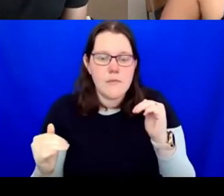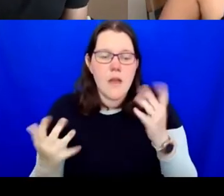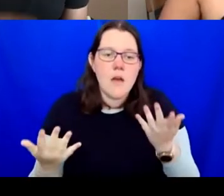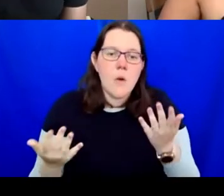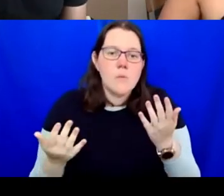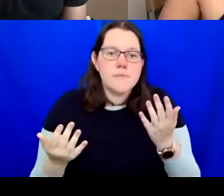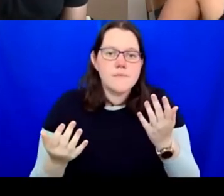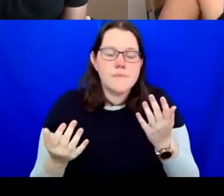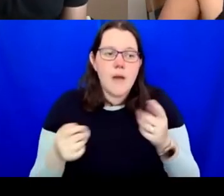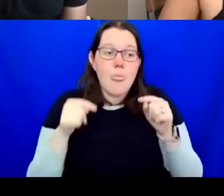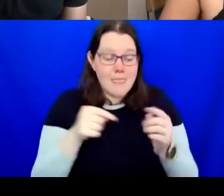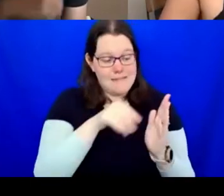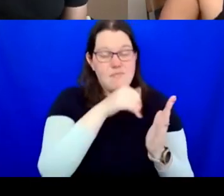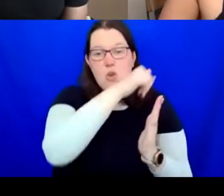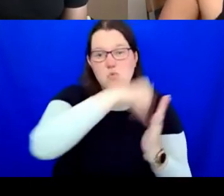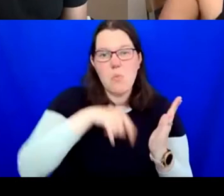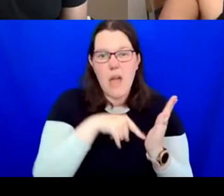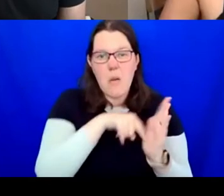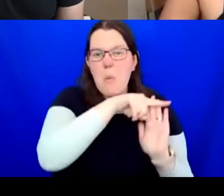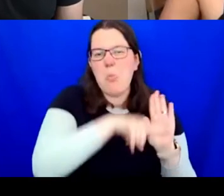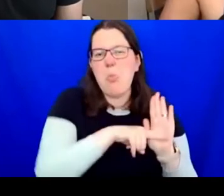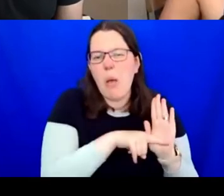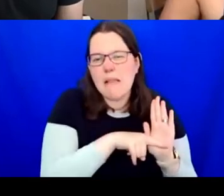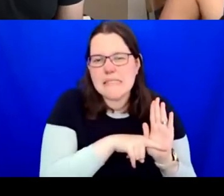policy document and, you know, this is where I talk about administration and how you can